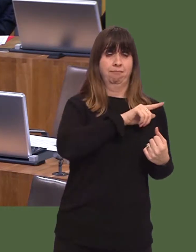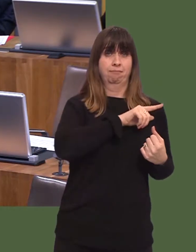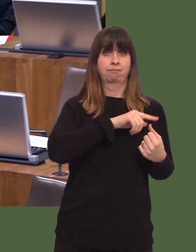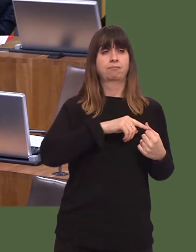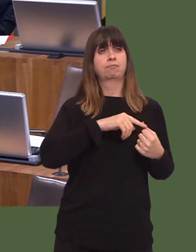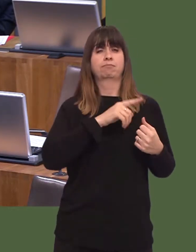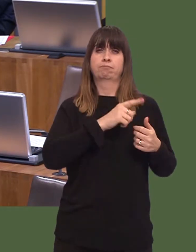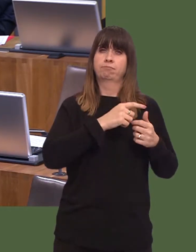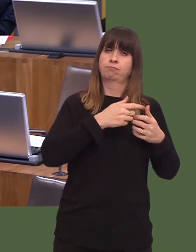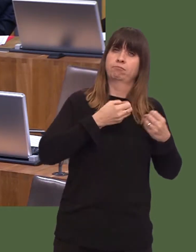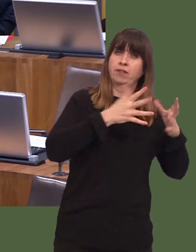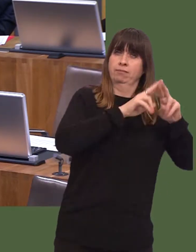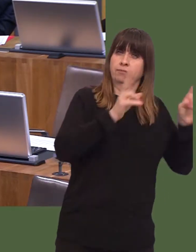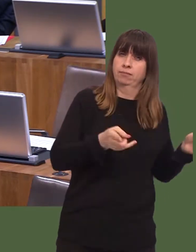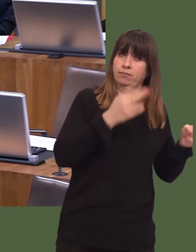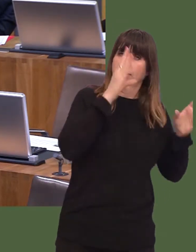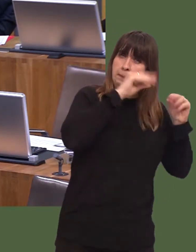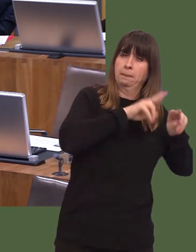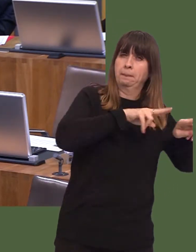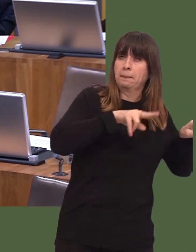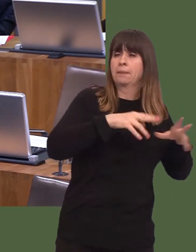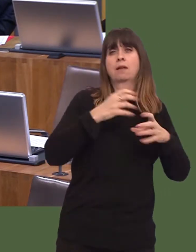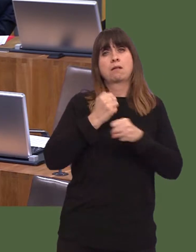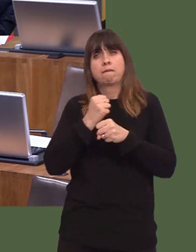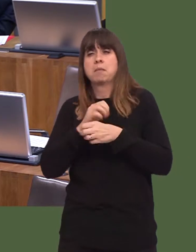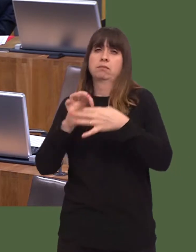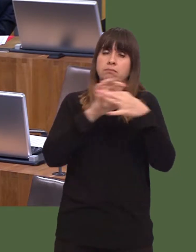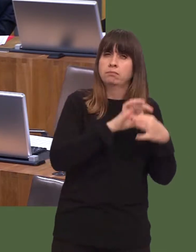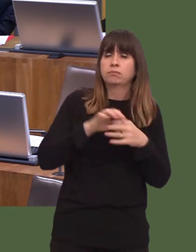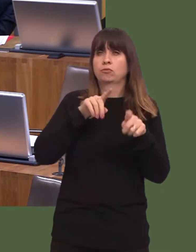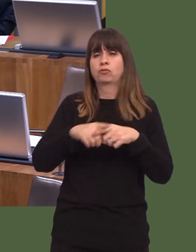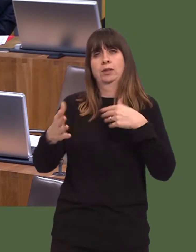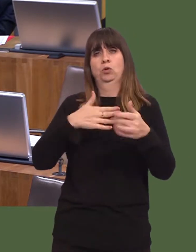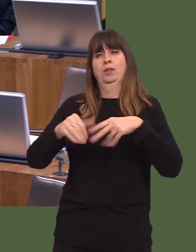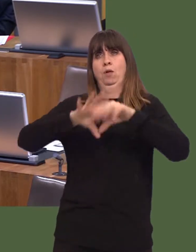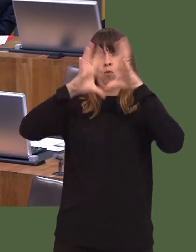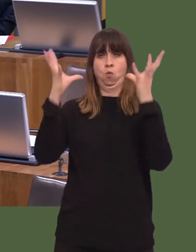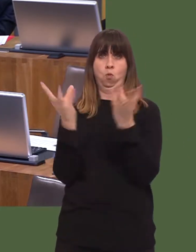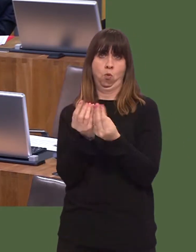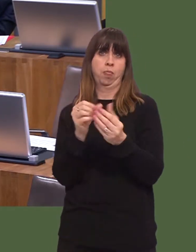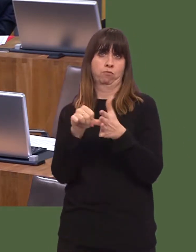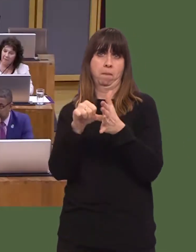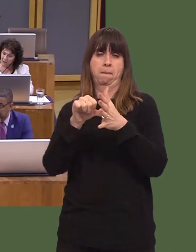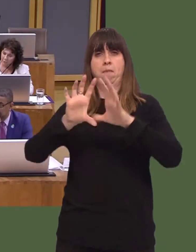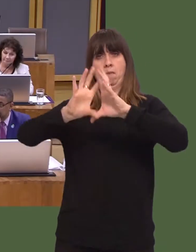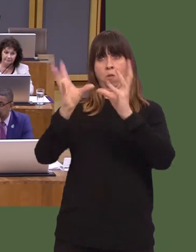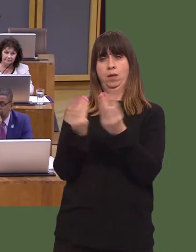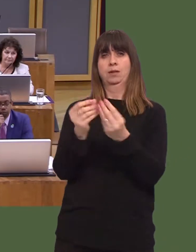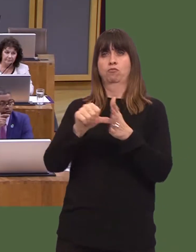working with local authorities and Government, we aim to provide a holistic solution to the problems that so many people face that make them homeless in the first place.